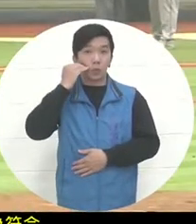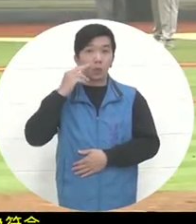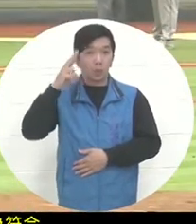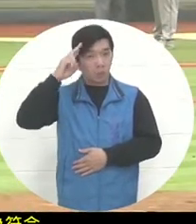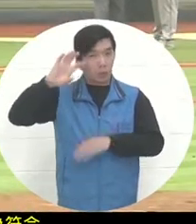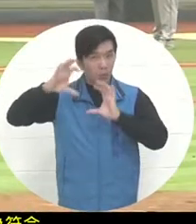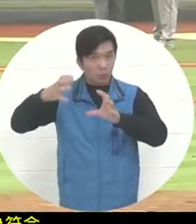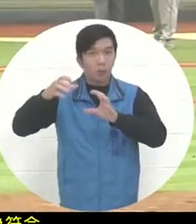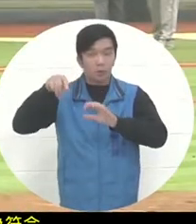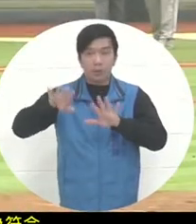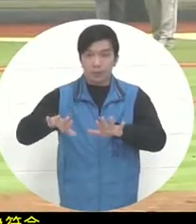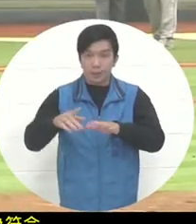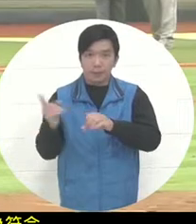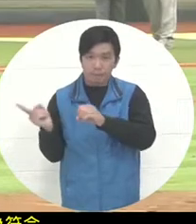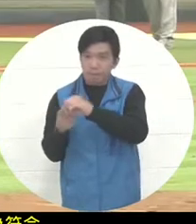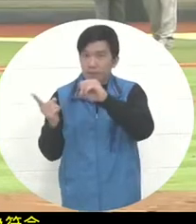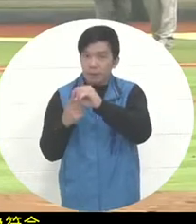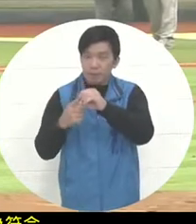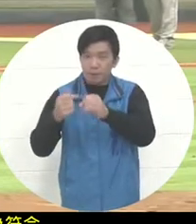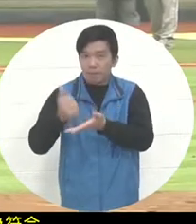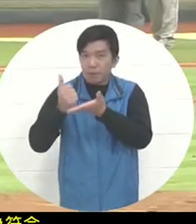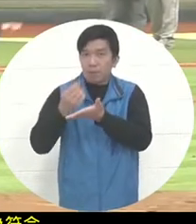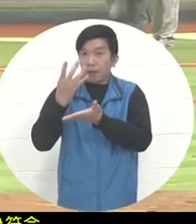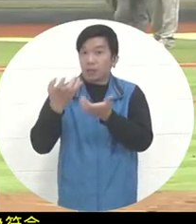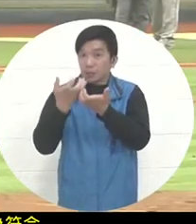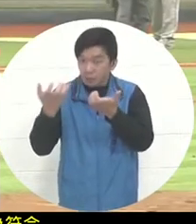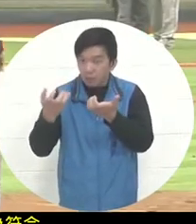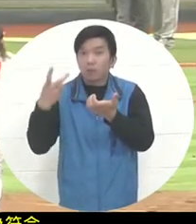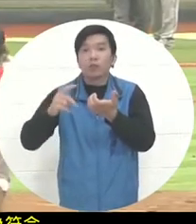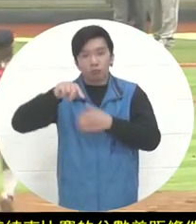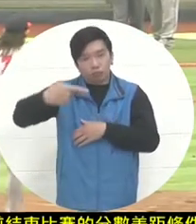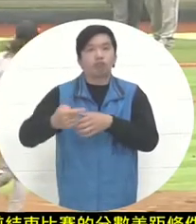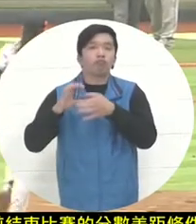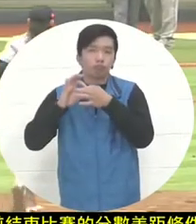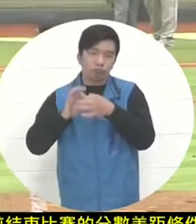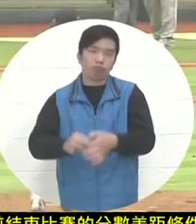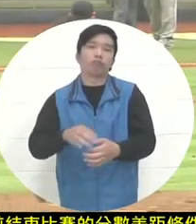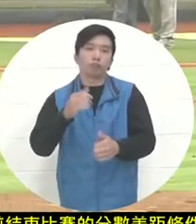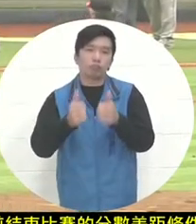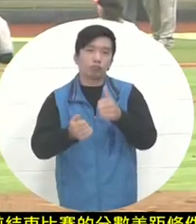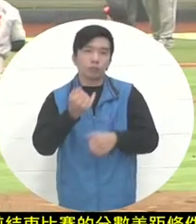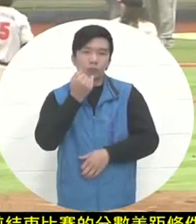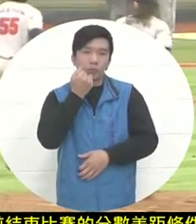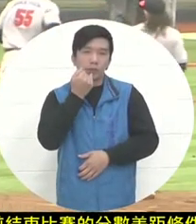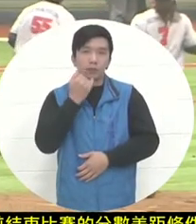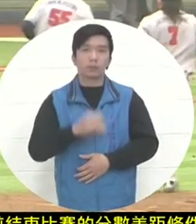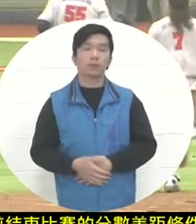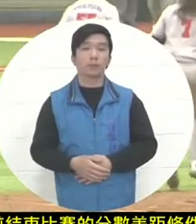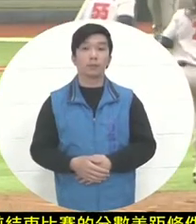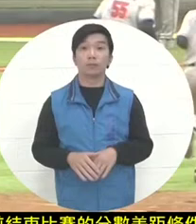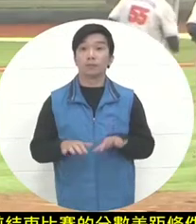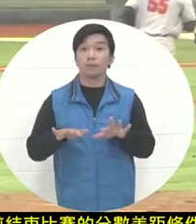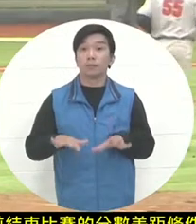to have a chance to continue the offensive . At this time, when the score gap is relatively large,